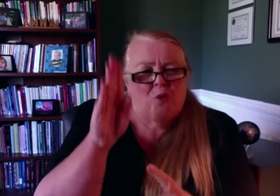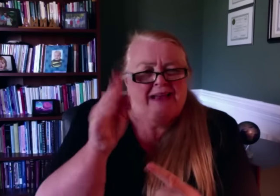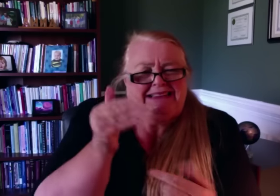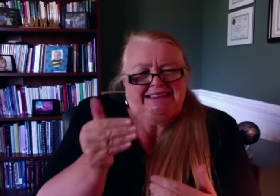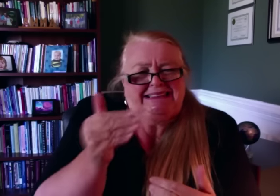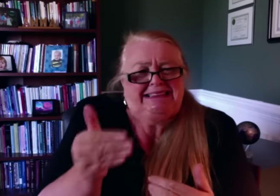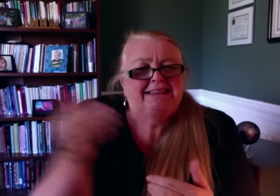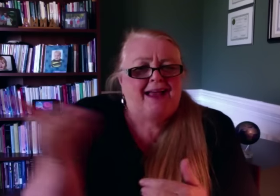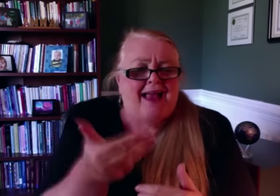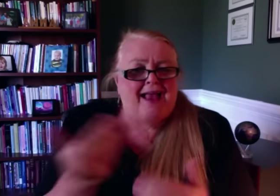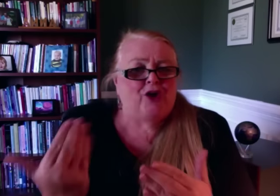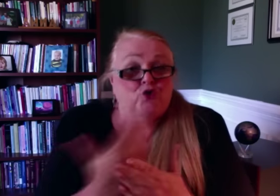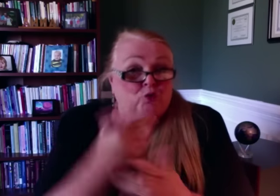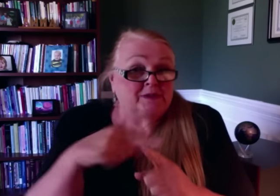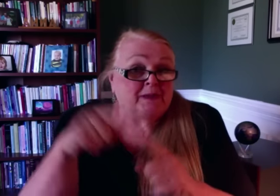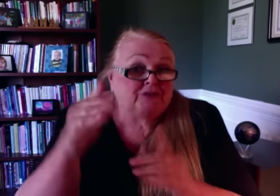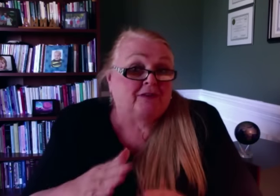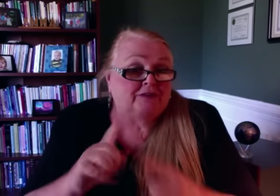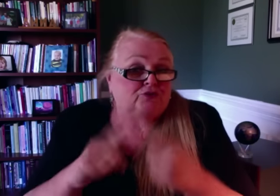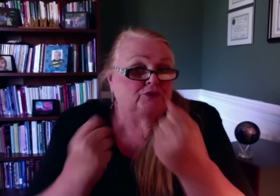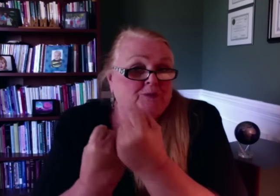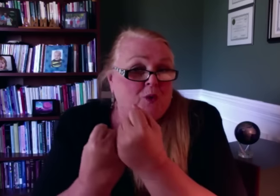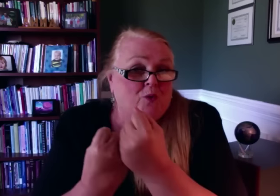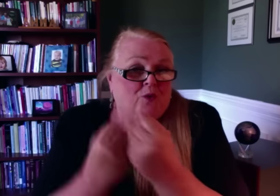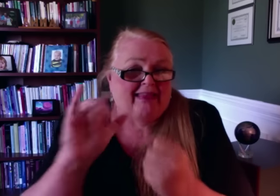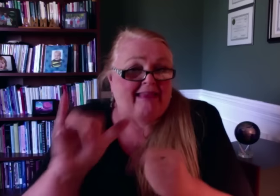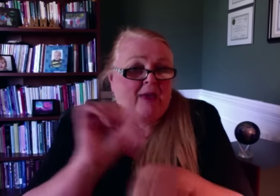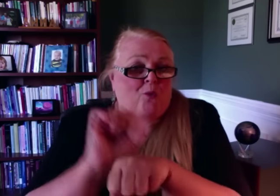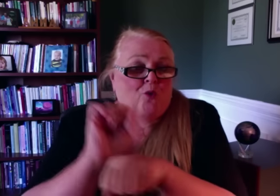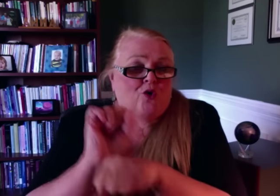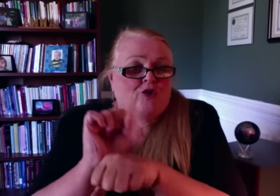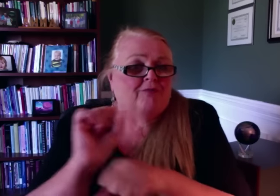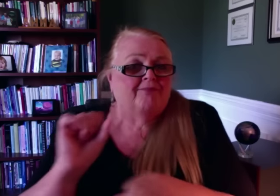She will also be hiring a specialist in that department to provide additional support.